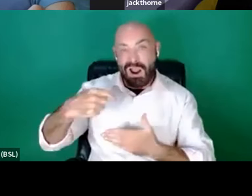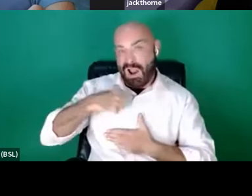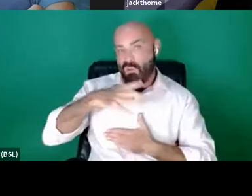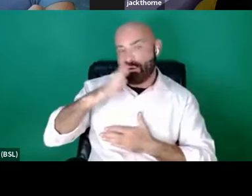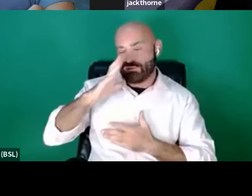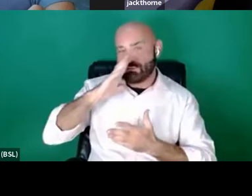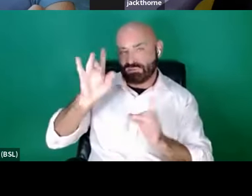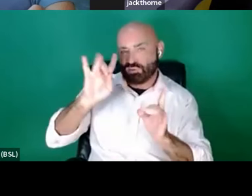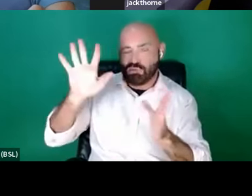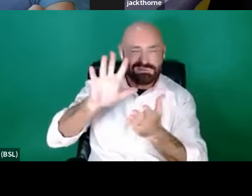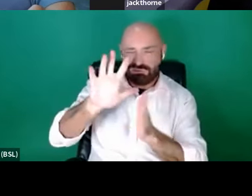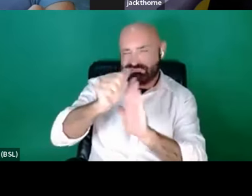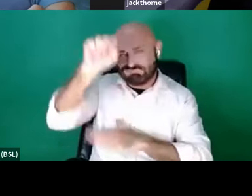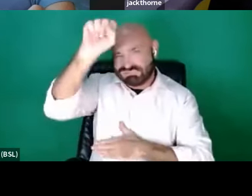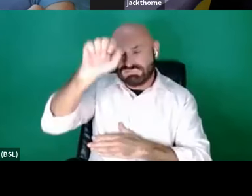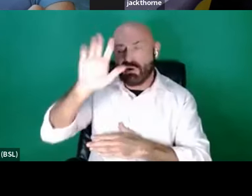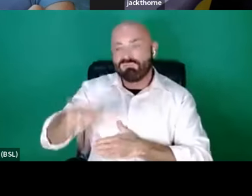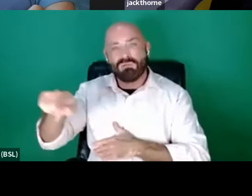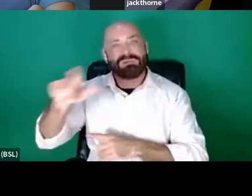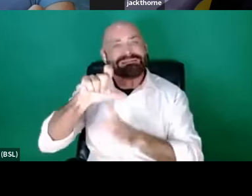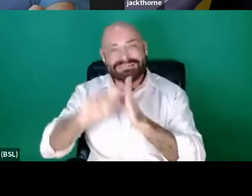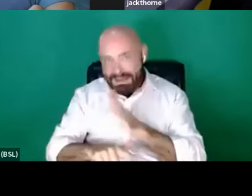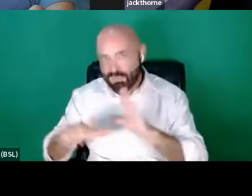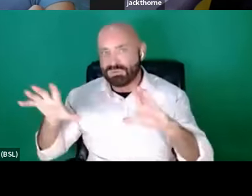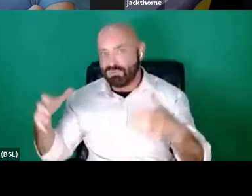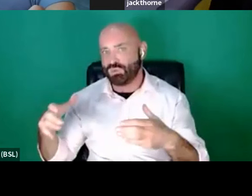the disabled community.